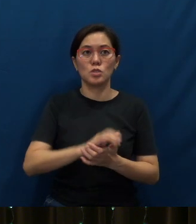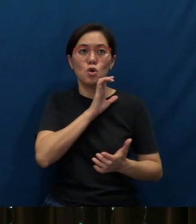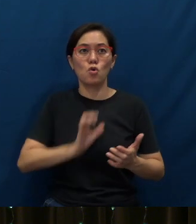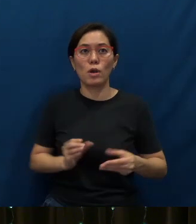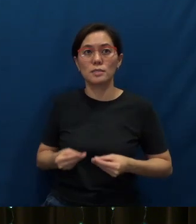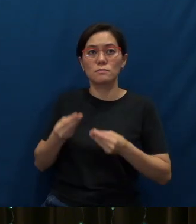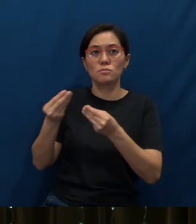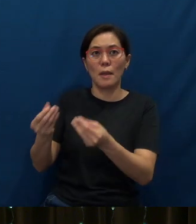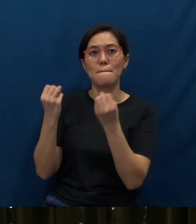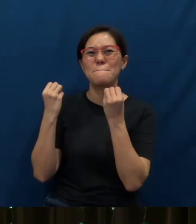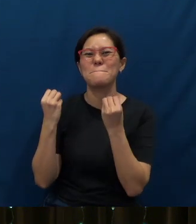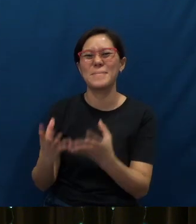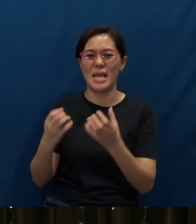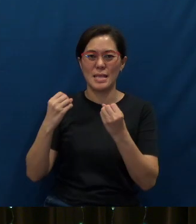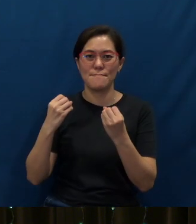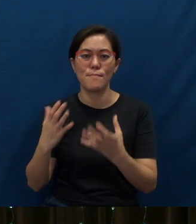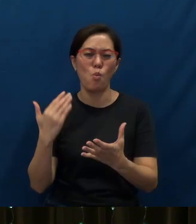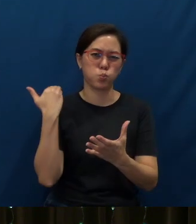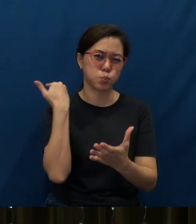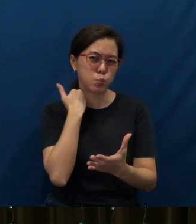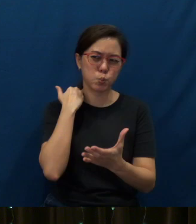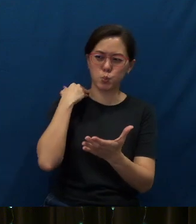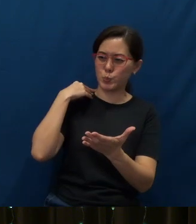with many convincing proofs that He was alive.